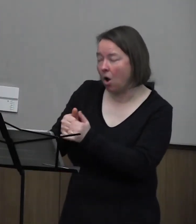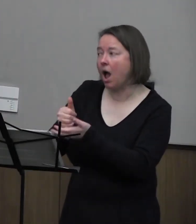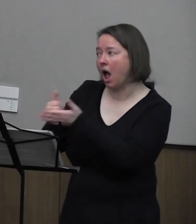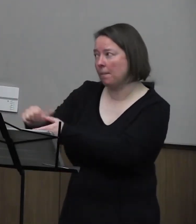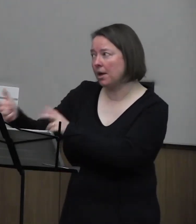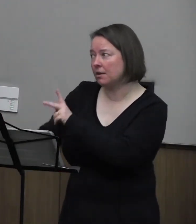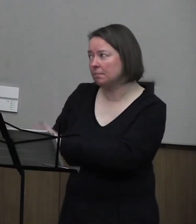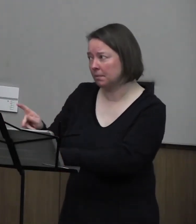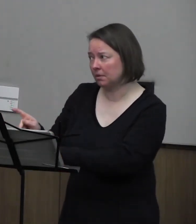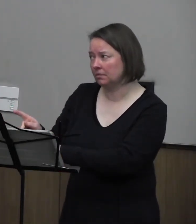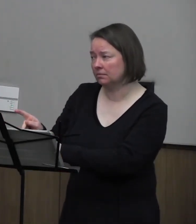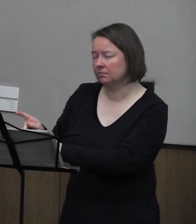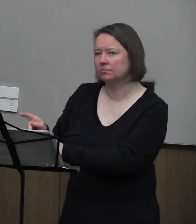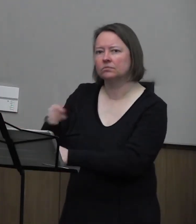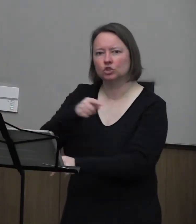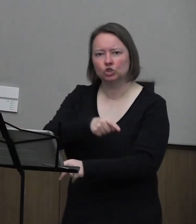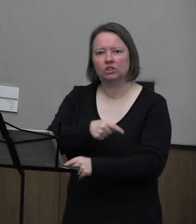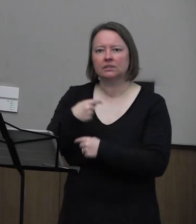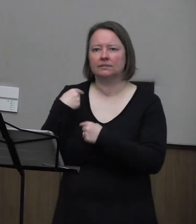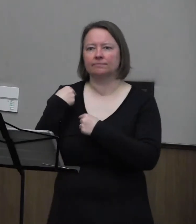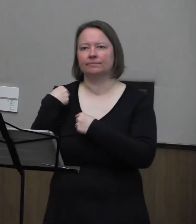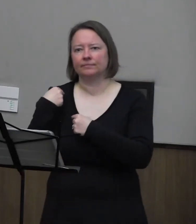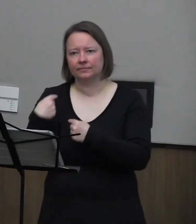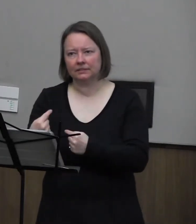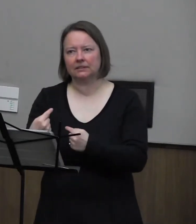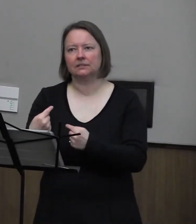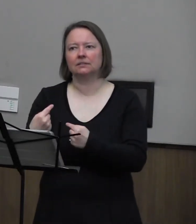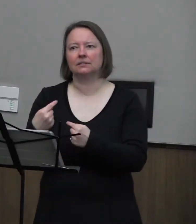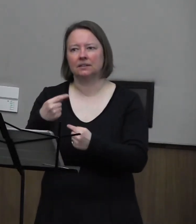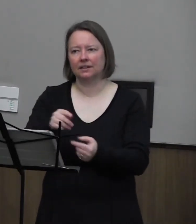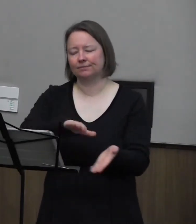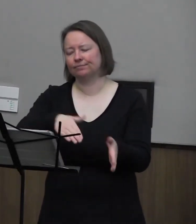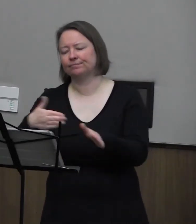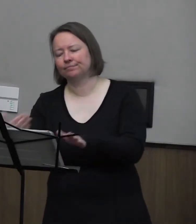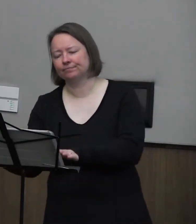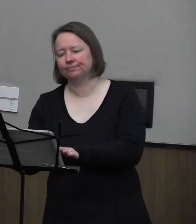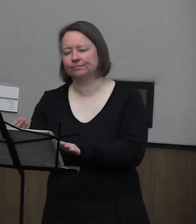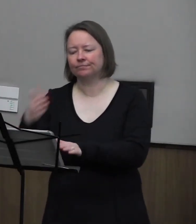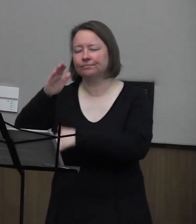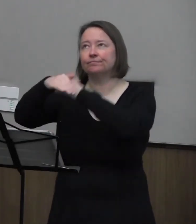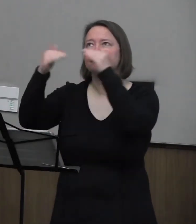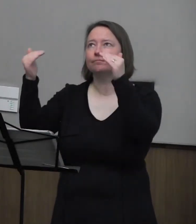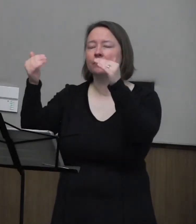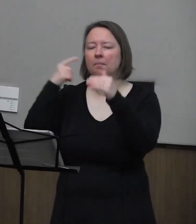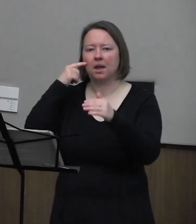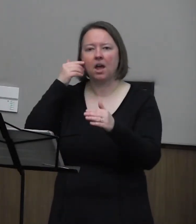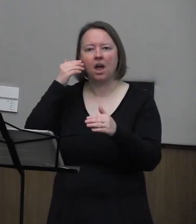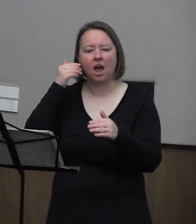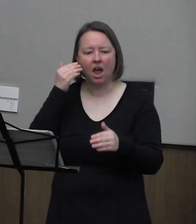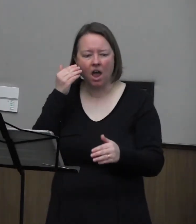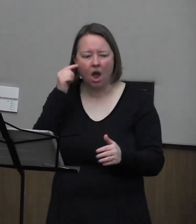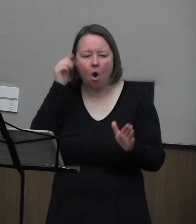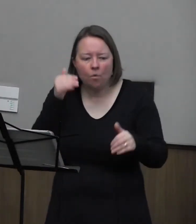She has long since gone to her reward, but I hope that she knew how much her kindness impacted